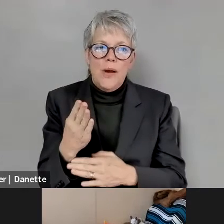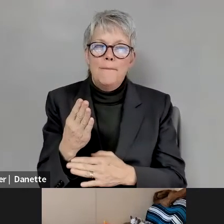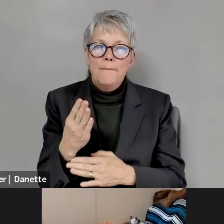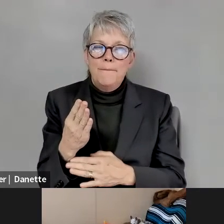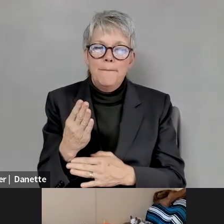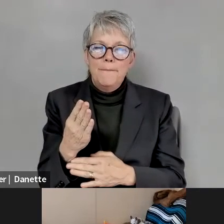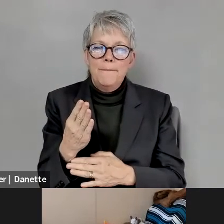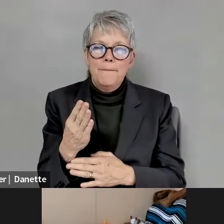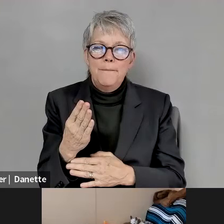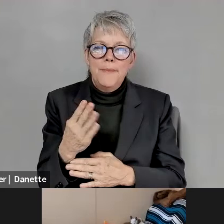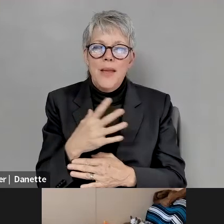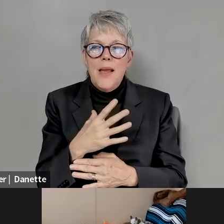Michael Smith: I was up on